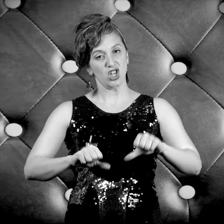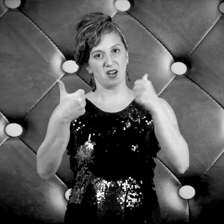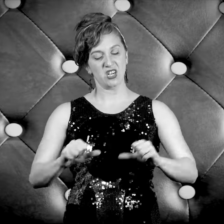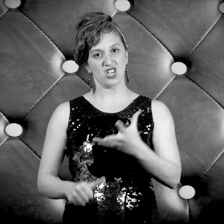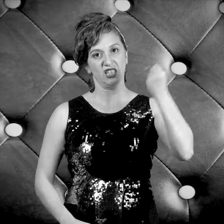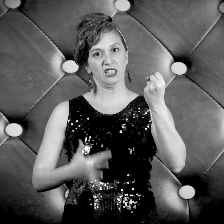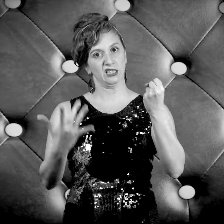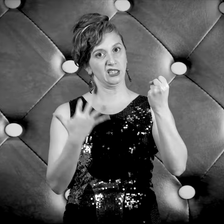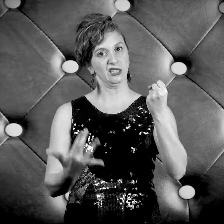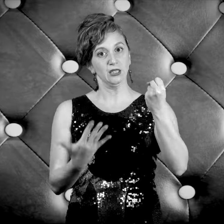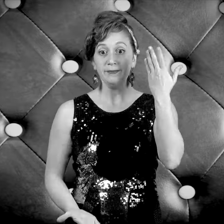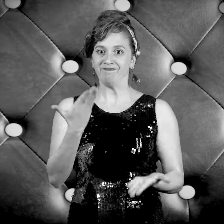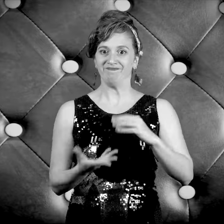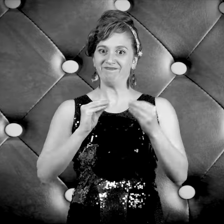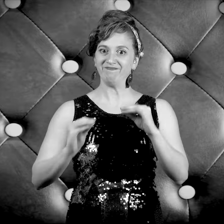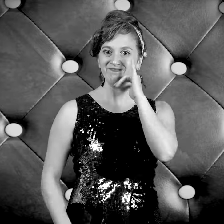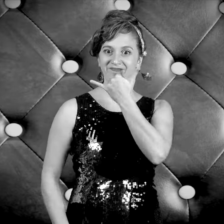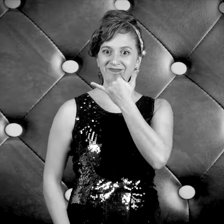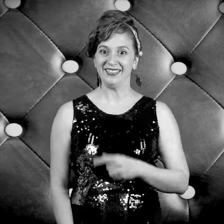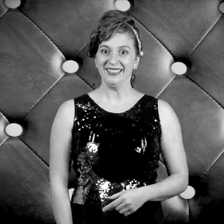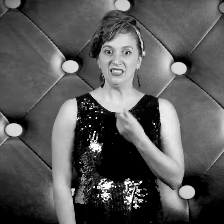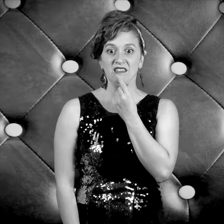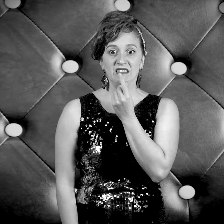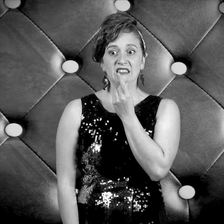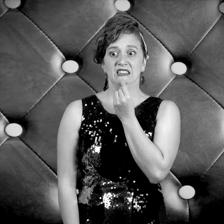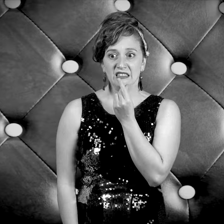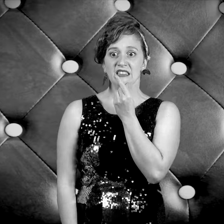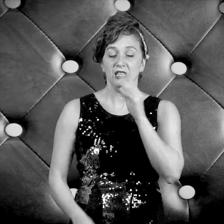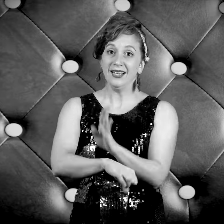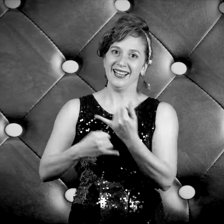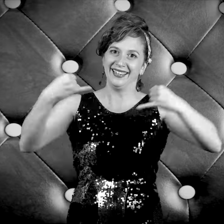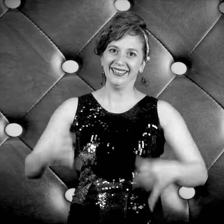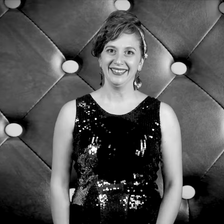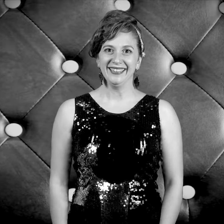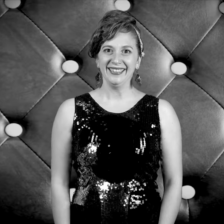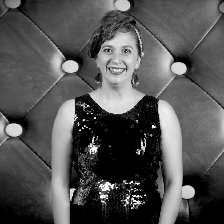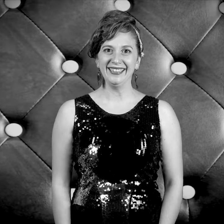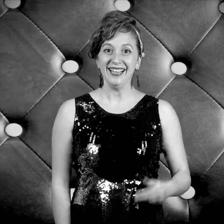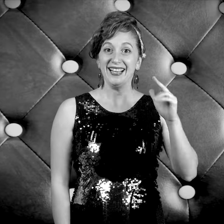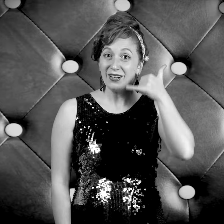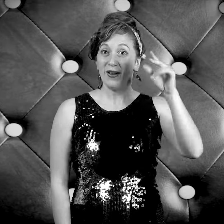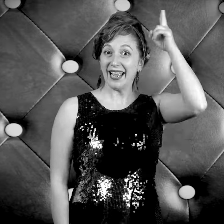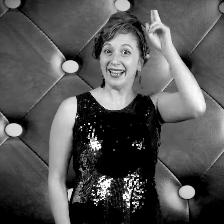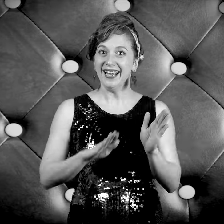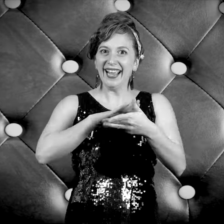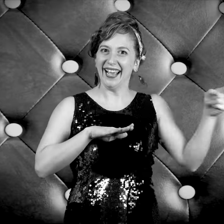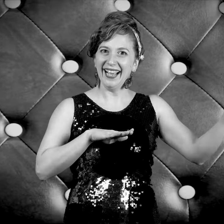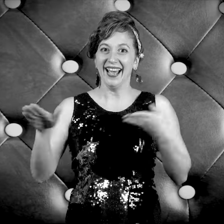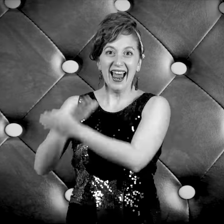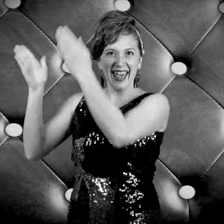Each time I tried I got this busy tone Not my baby’s number Just a brrr, brrr, brrr, brrr, busy line Called his uncle in Jamaica Left a message with the baker